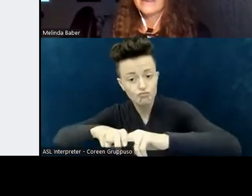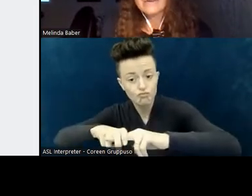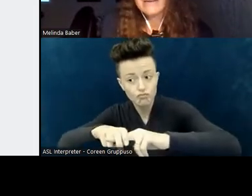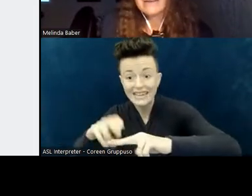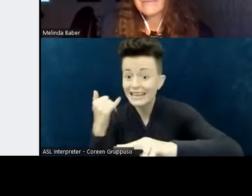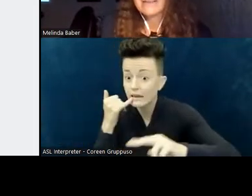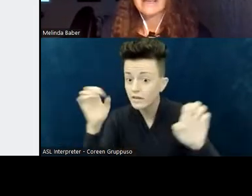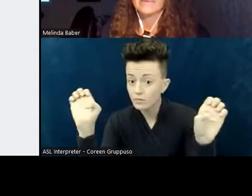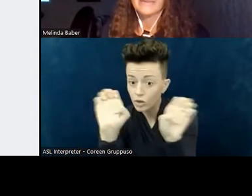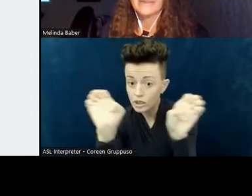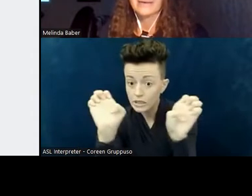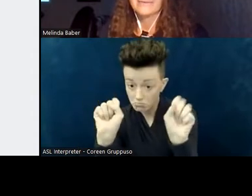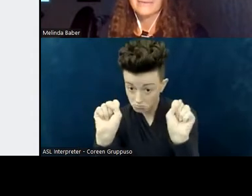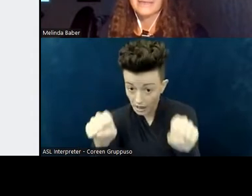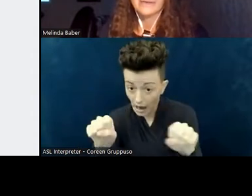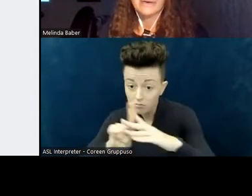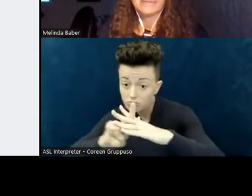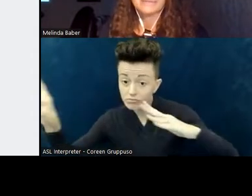Or do you not even have to think about that when you show up?